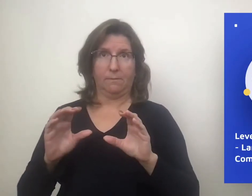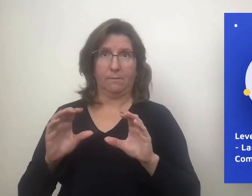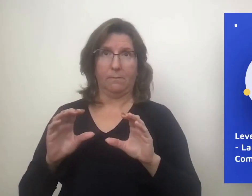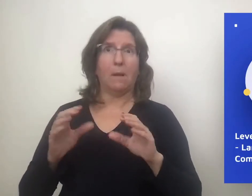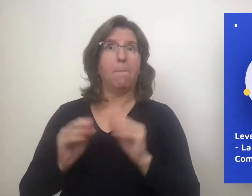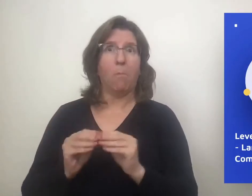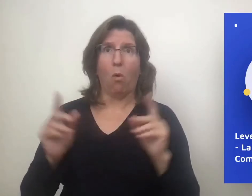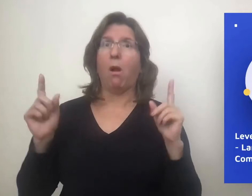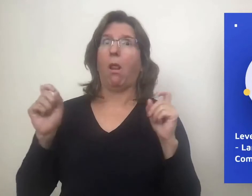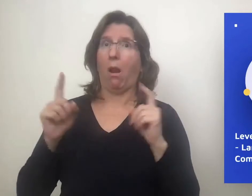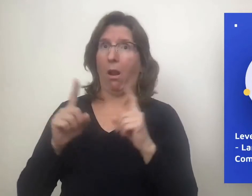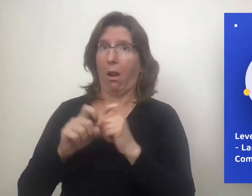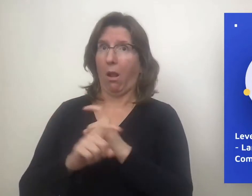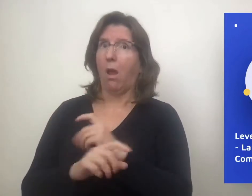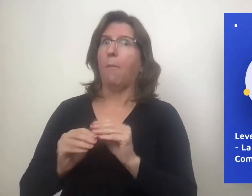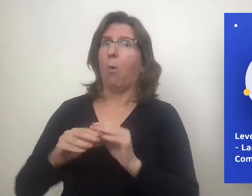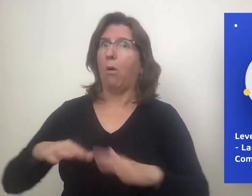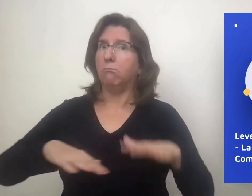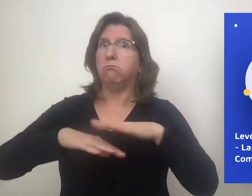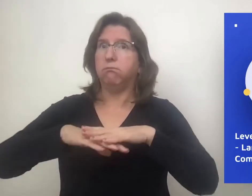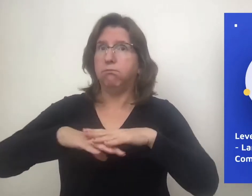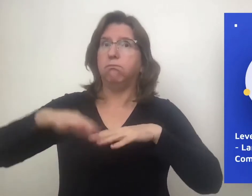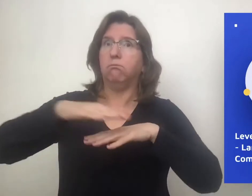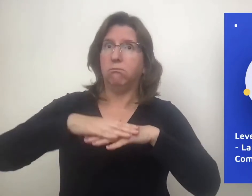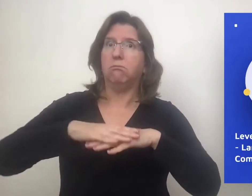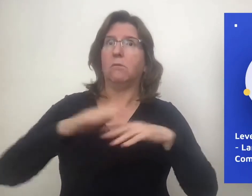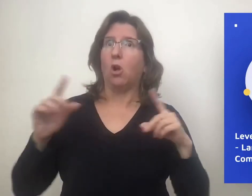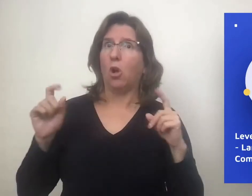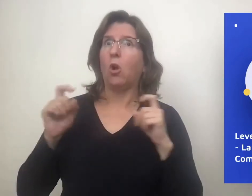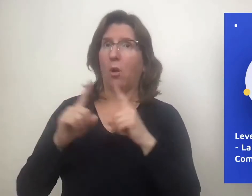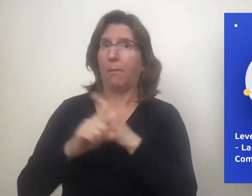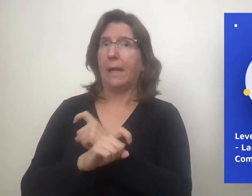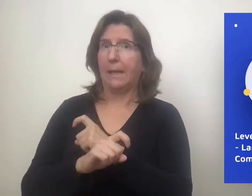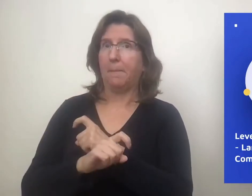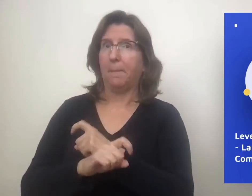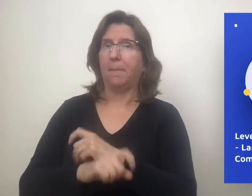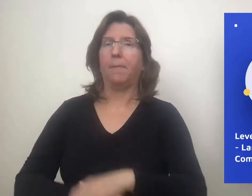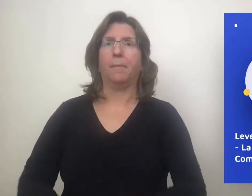Which introduces complexity. A number of layers of complexity.